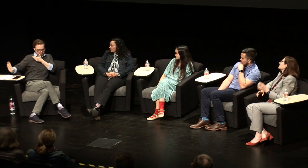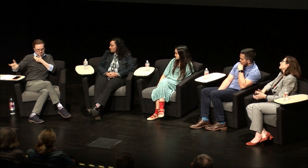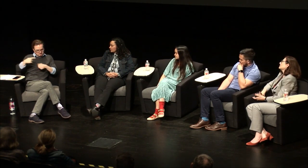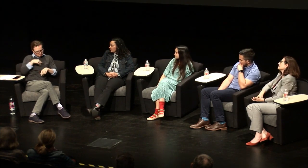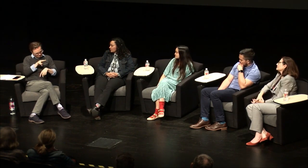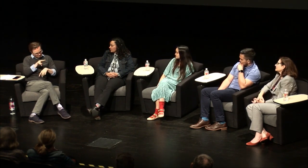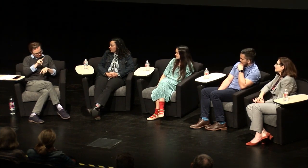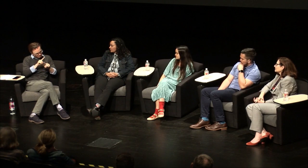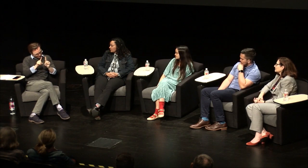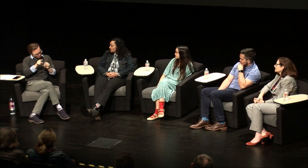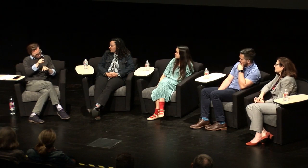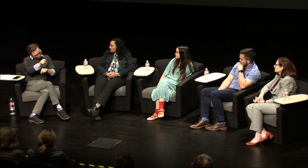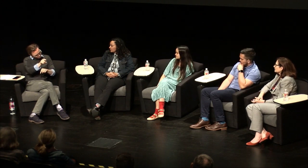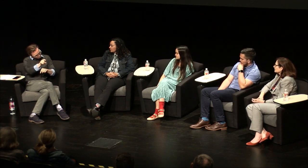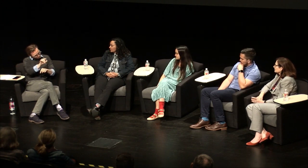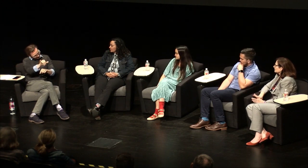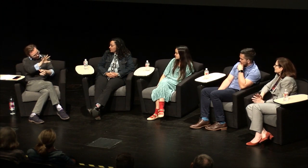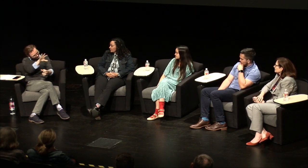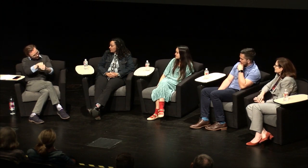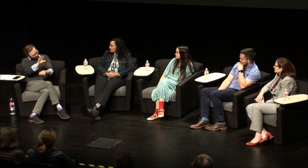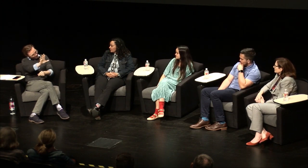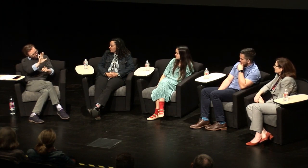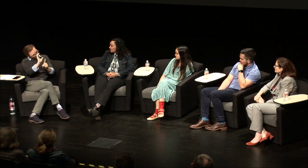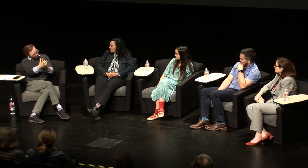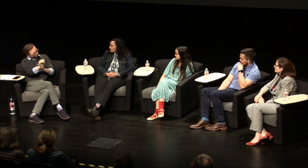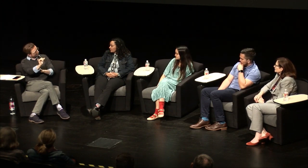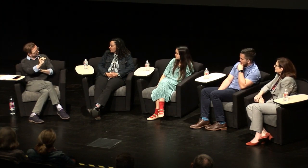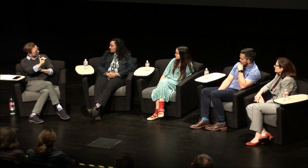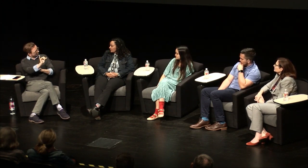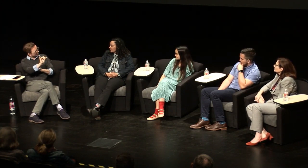separation using third-person pronouns, it was never OUR family, WE do this,